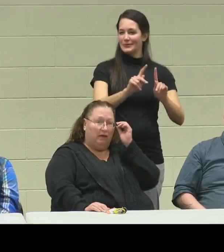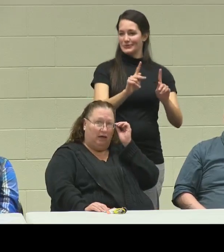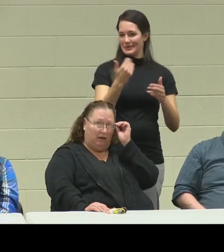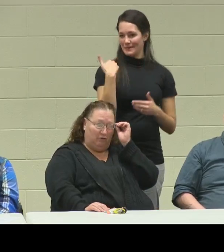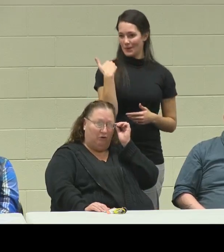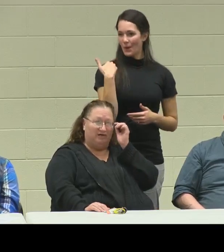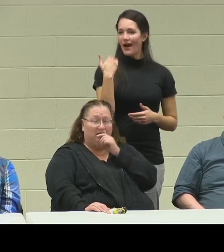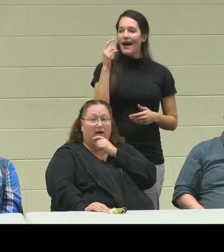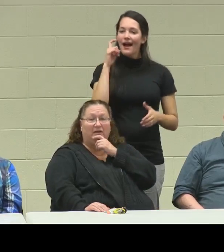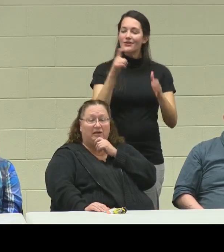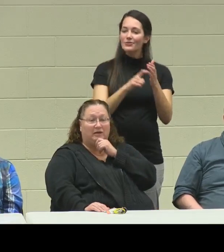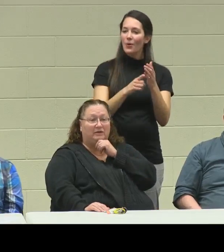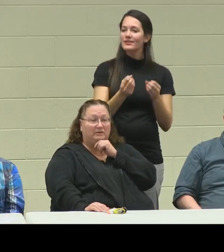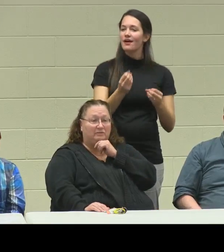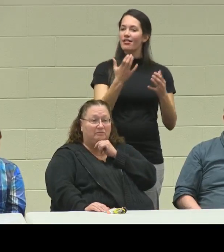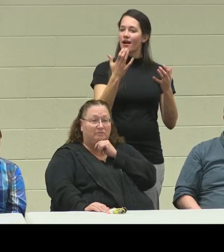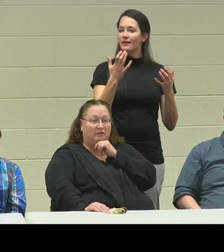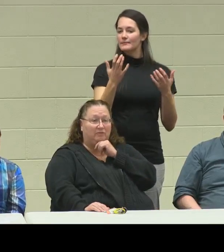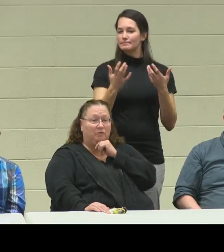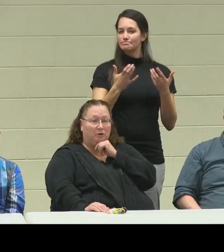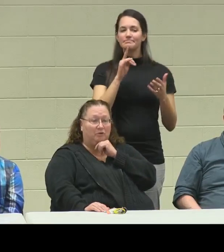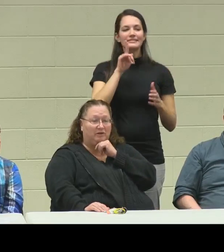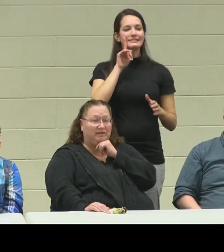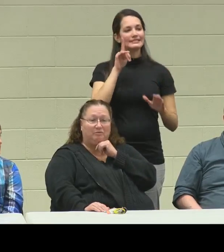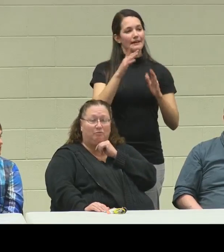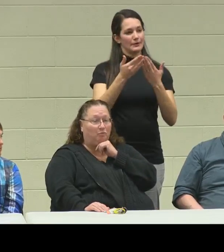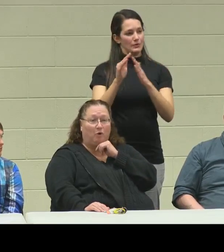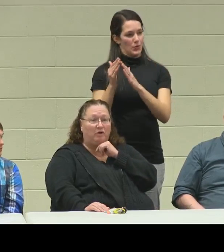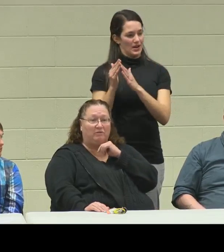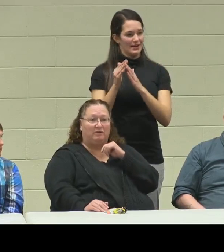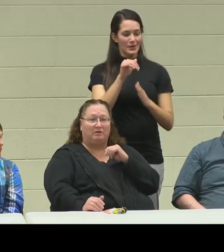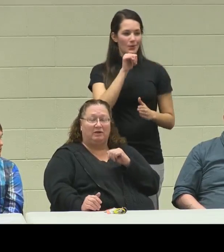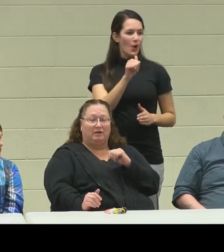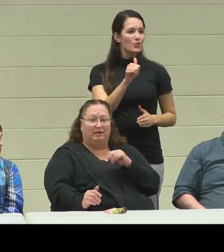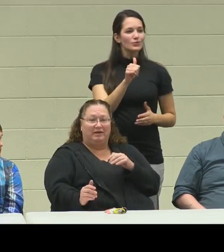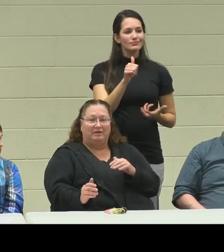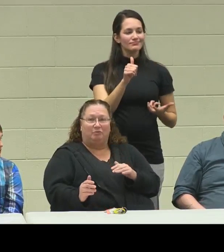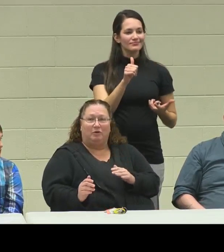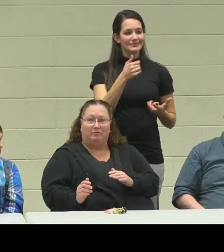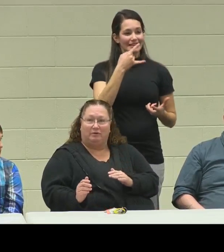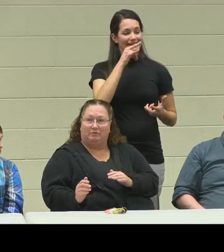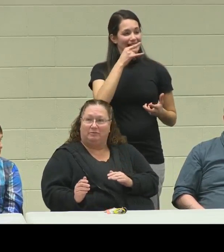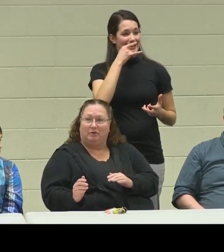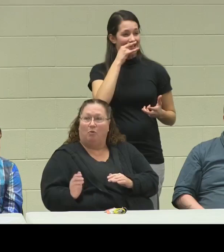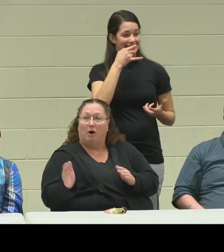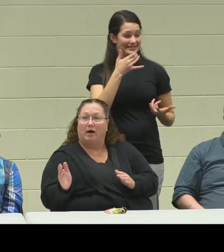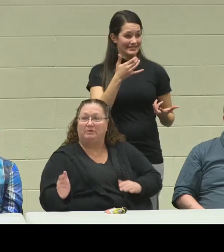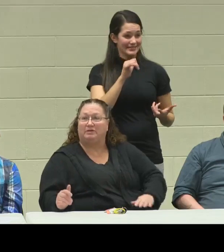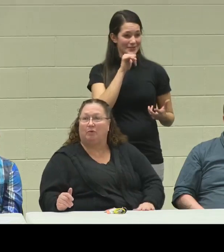and I notice a lot of the Deaf community won't even... the kids won't even walk up to someone